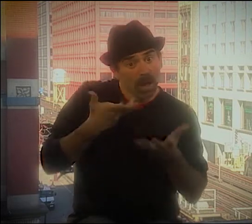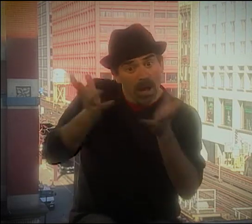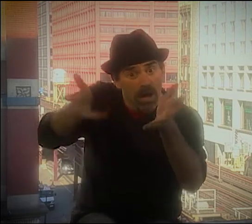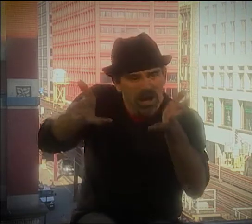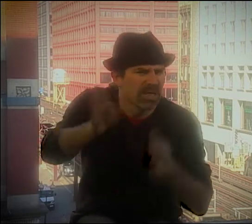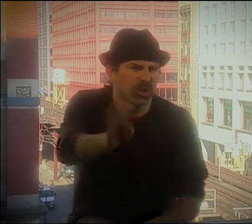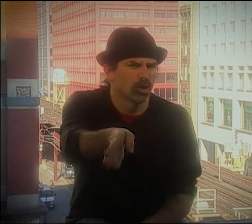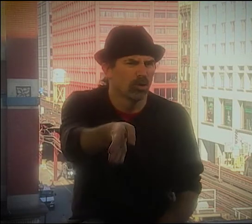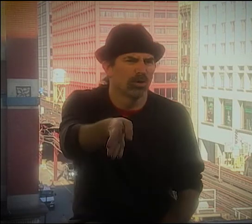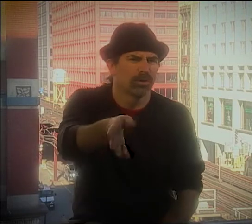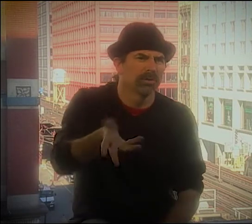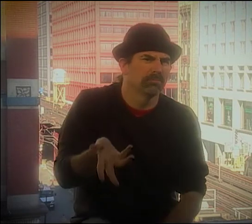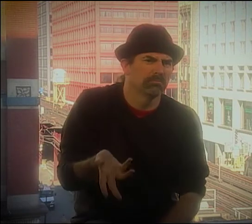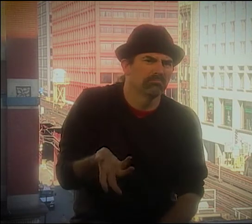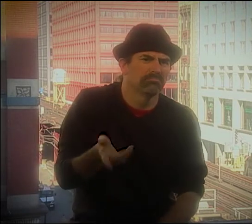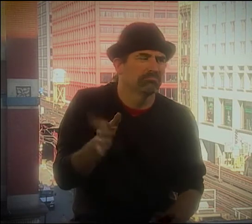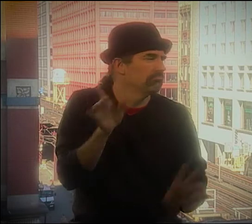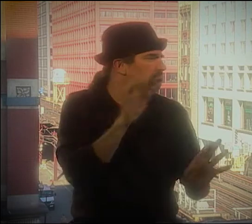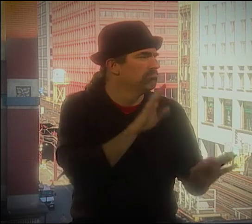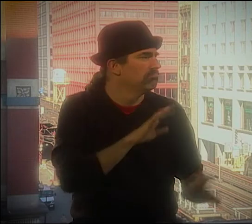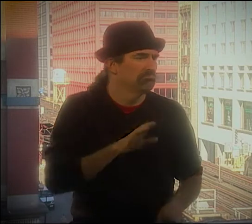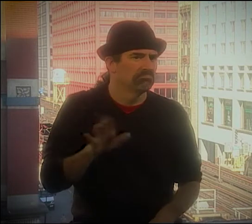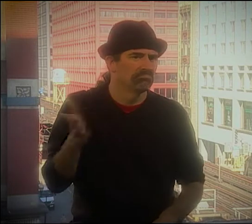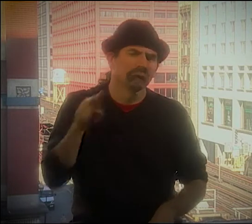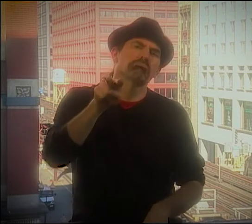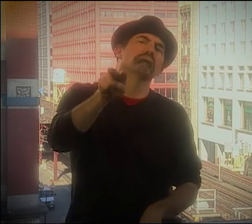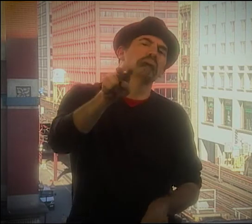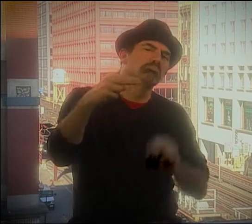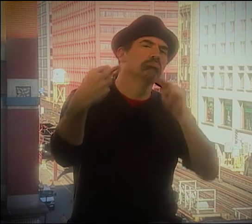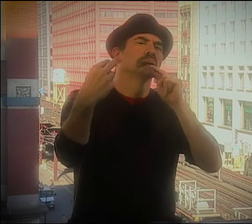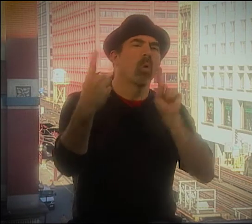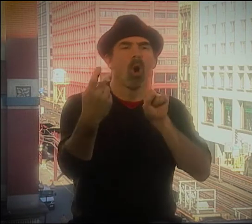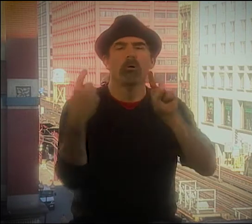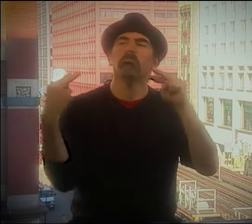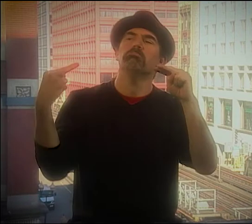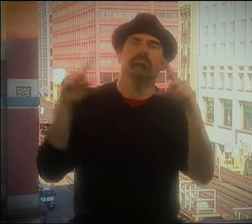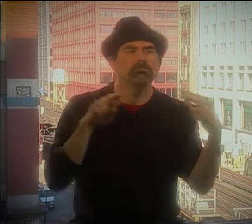SO HE KIND OF STOOD OUT. SO WE NEVER REALLY TALKED OR ANYTHING.